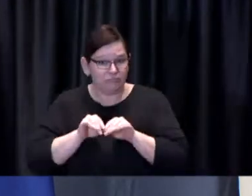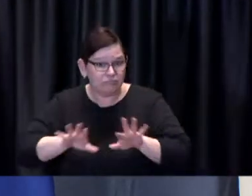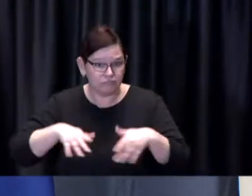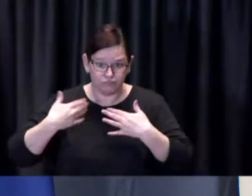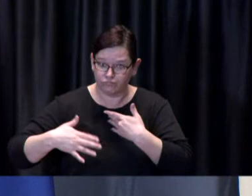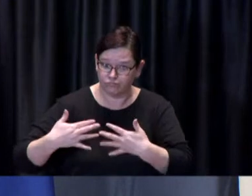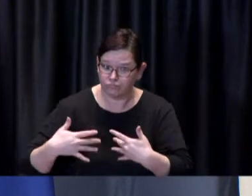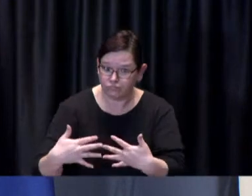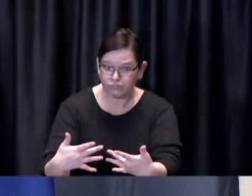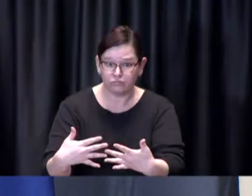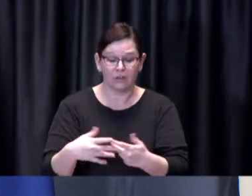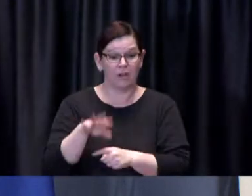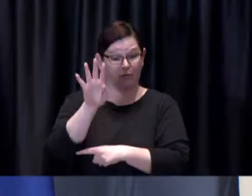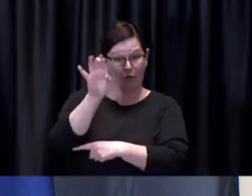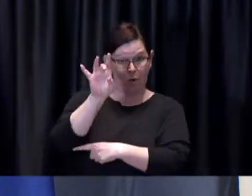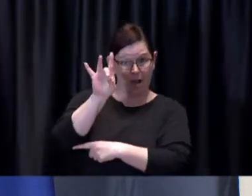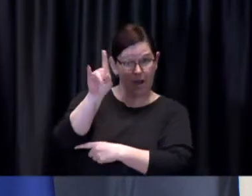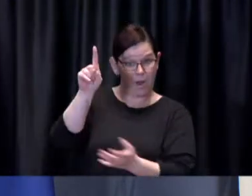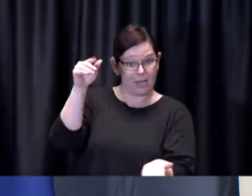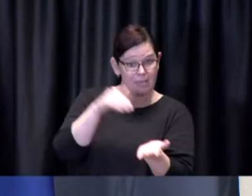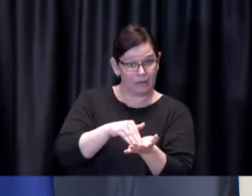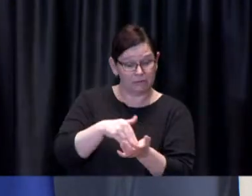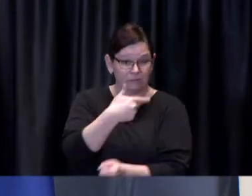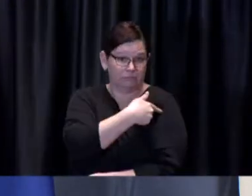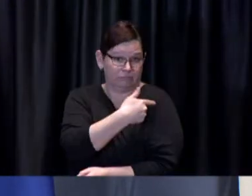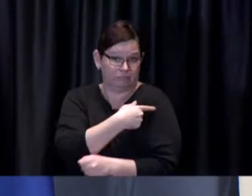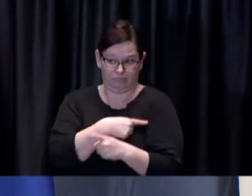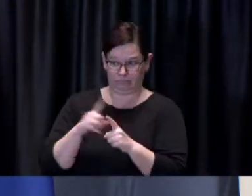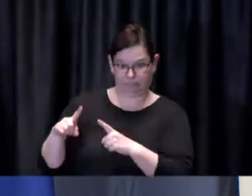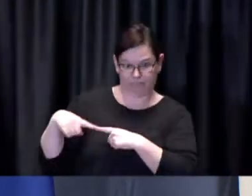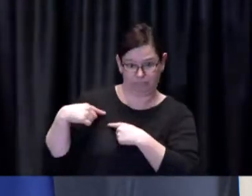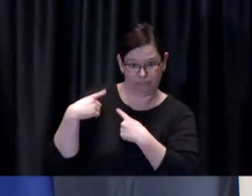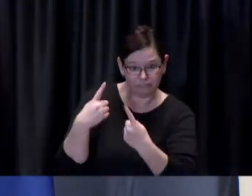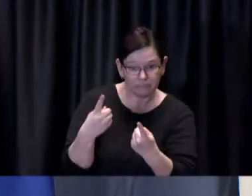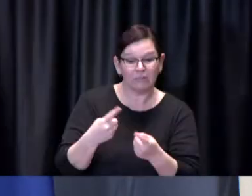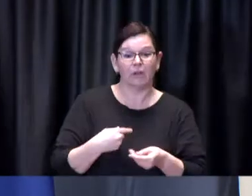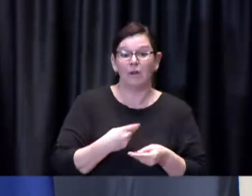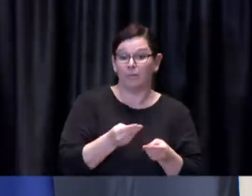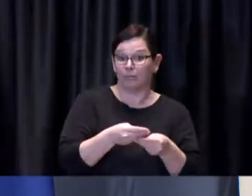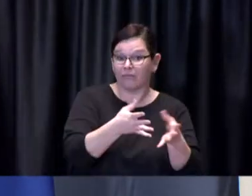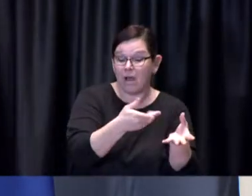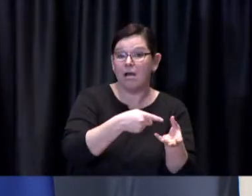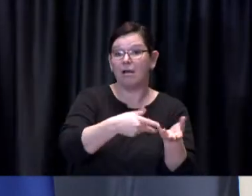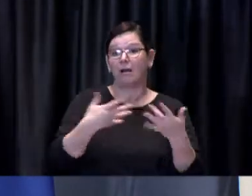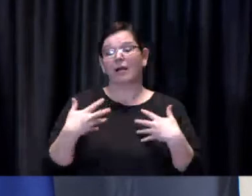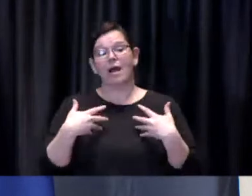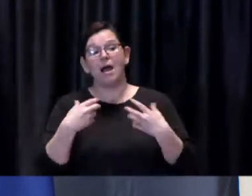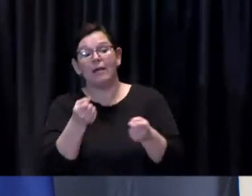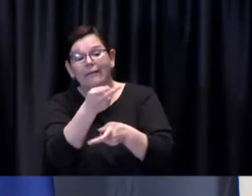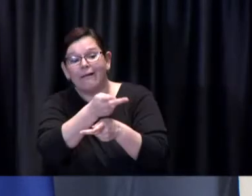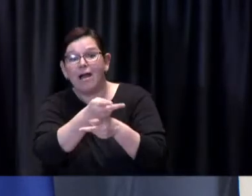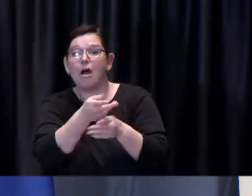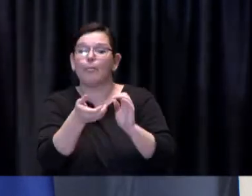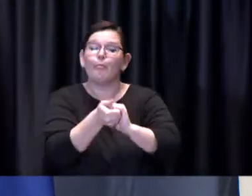doses administered by the city and by hospitals and our healthcare partners, pharmacies and family doctors across the City of Toronto.